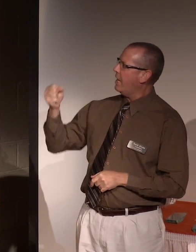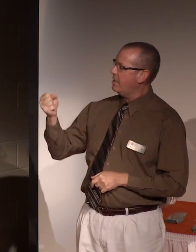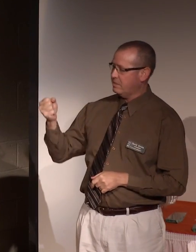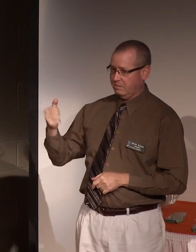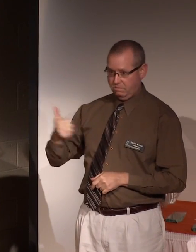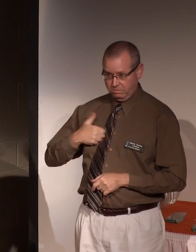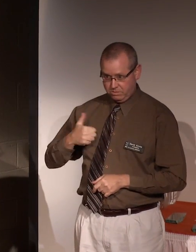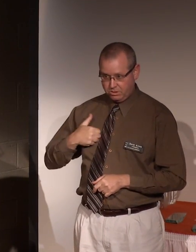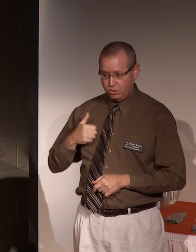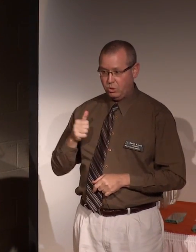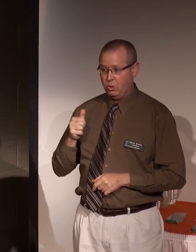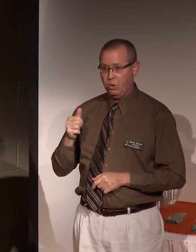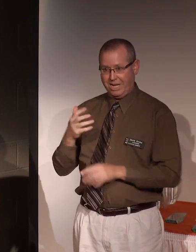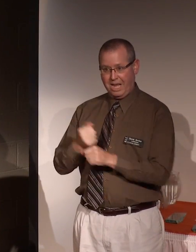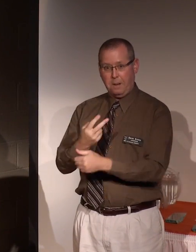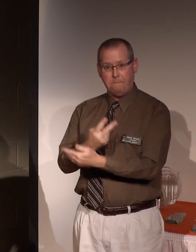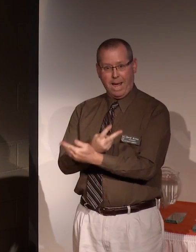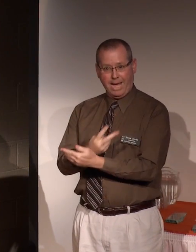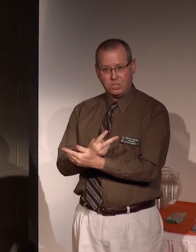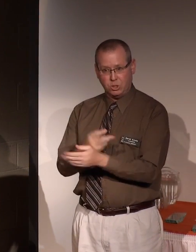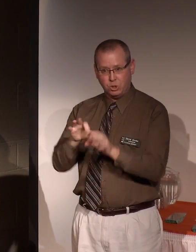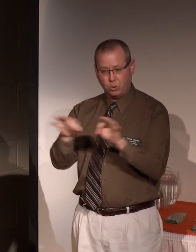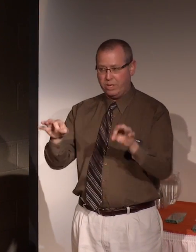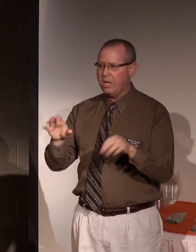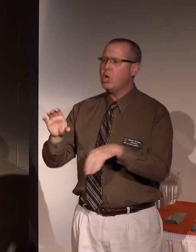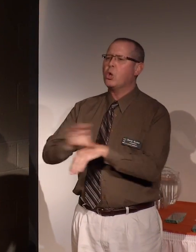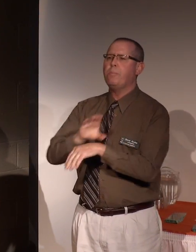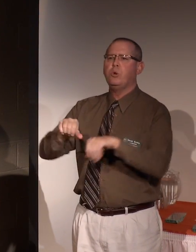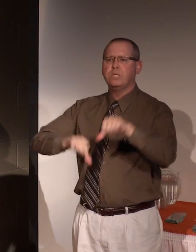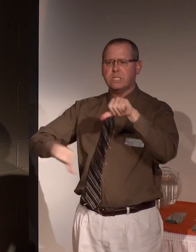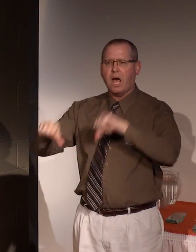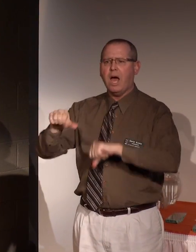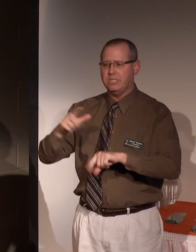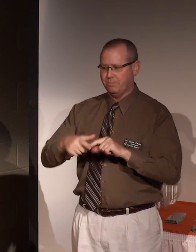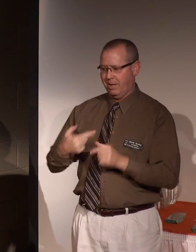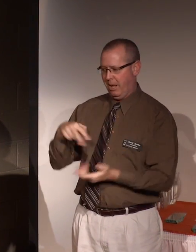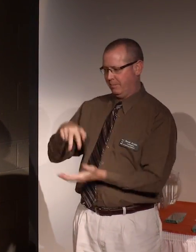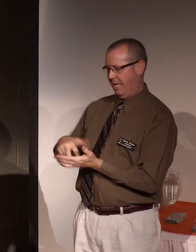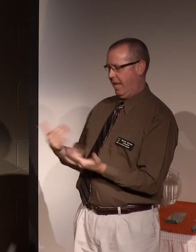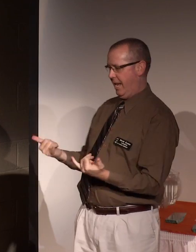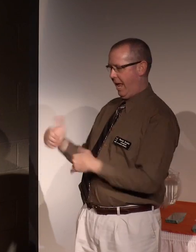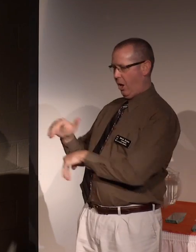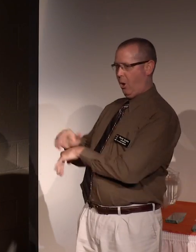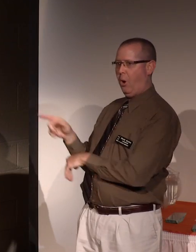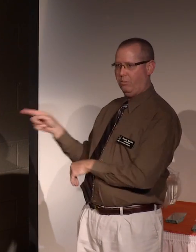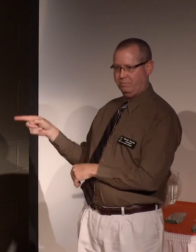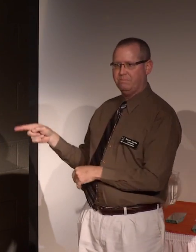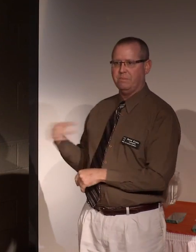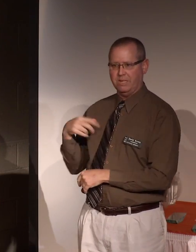obtain a master's degree in computer science that I'd be standing here this evening.